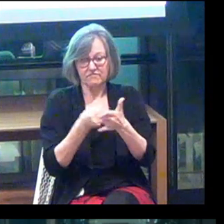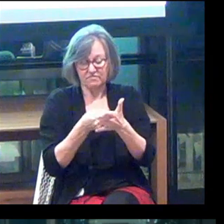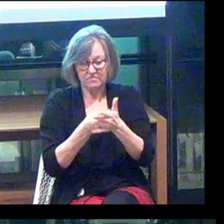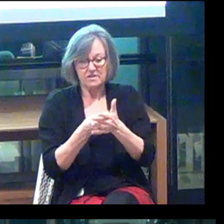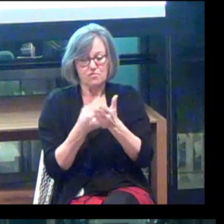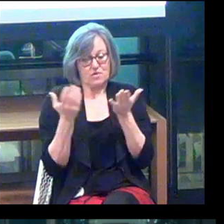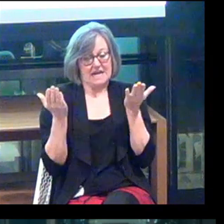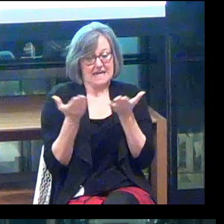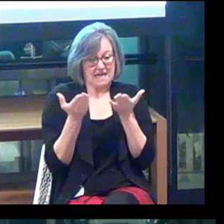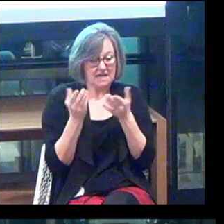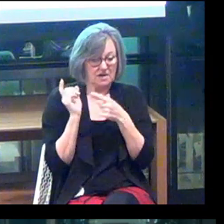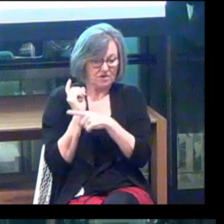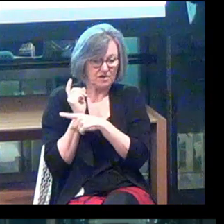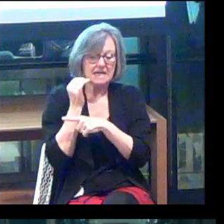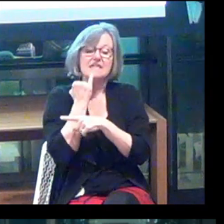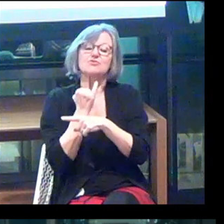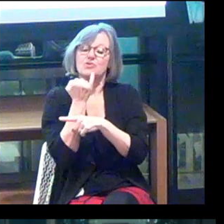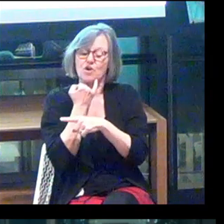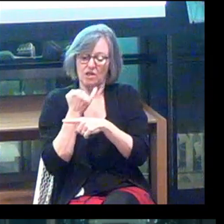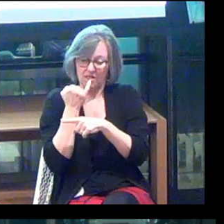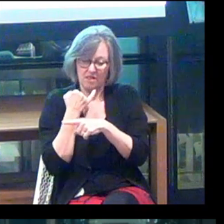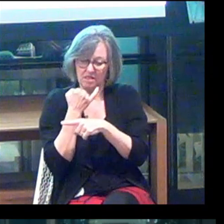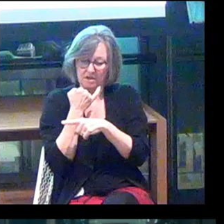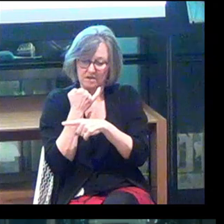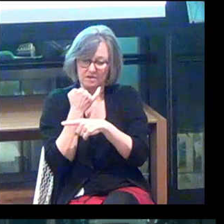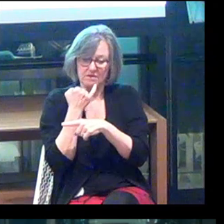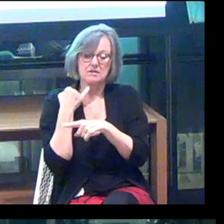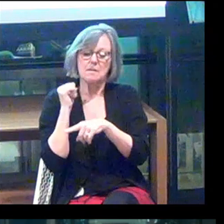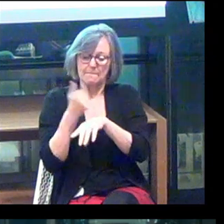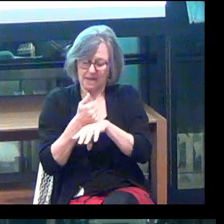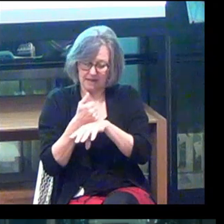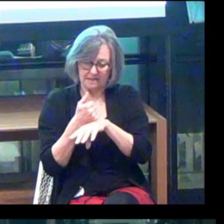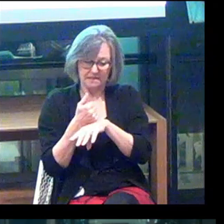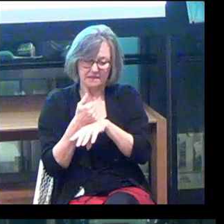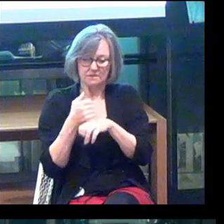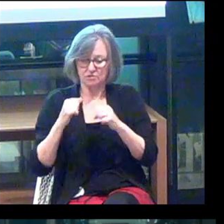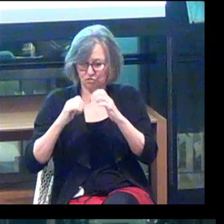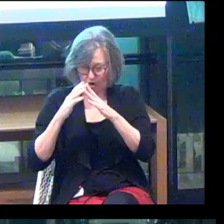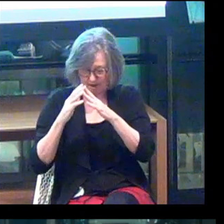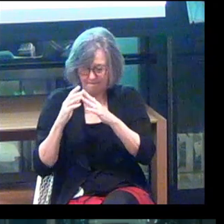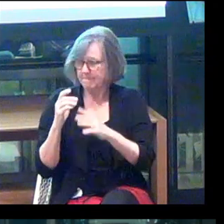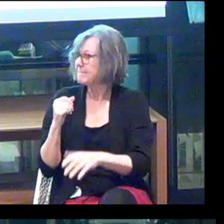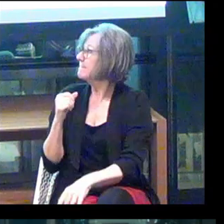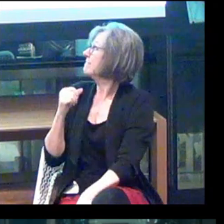Right Here is an Israeli-based start-up.